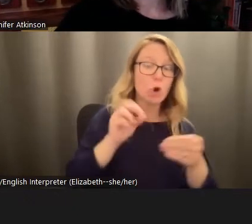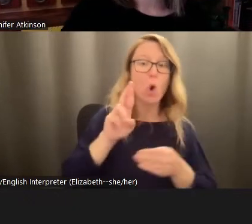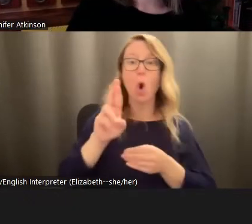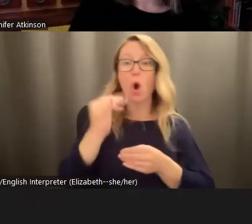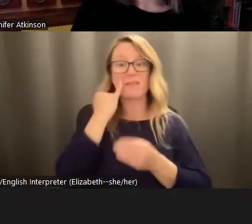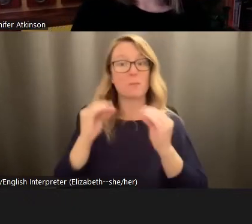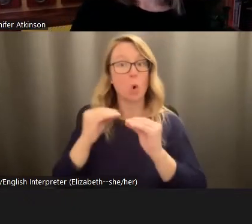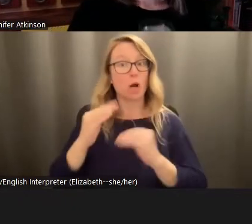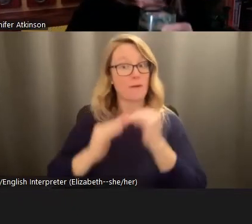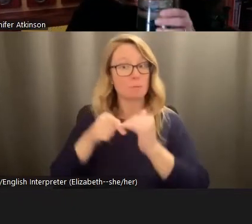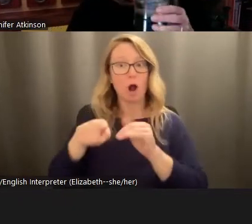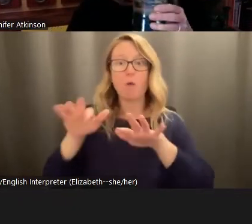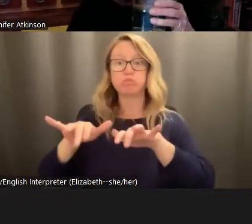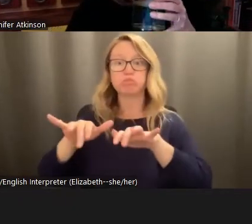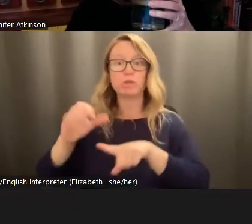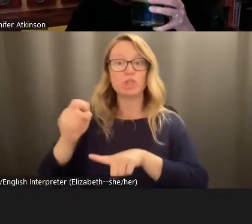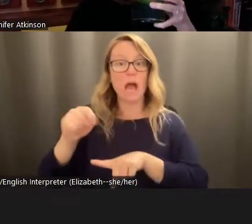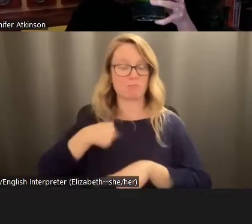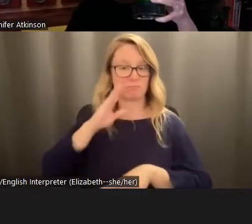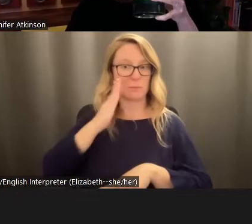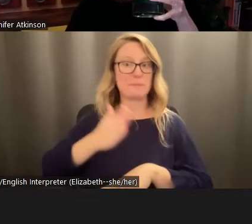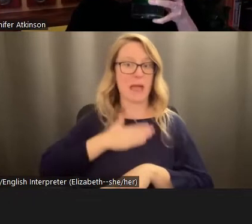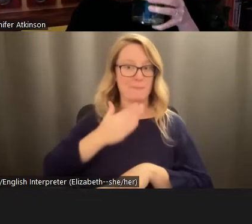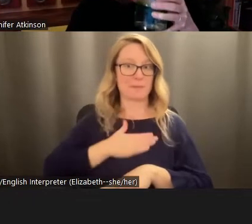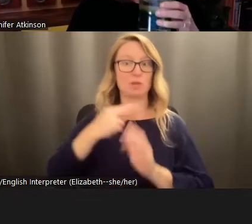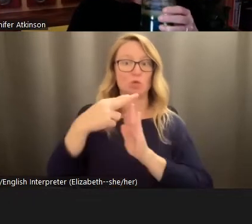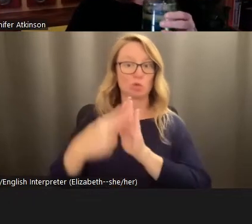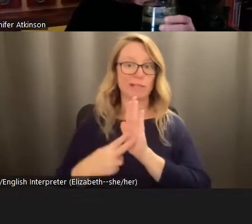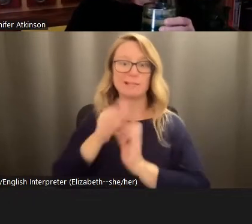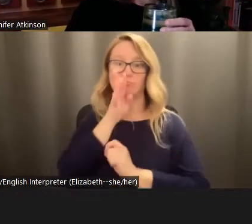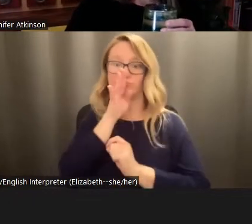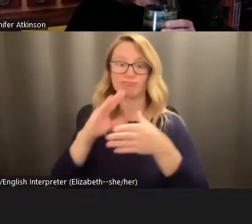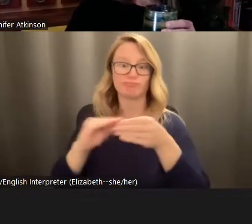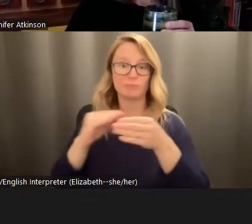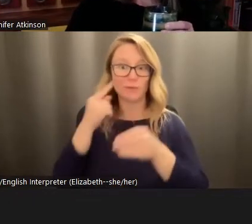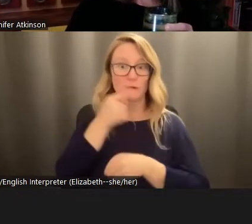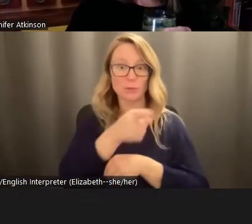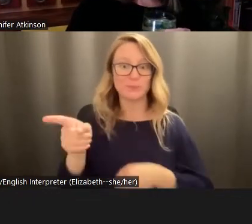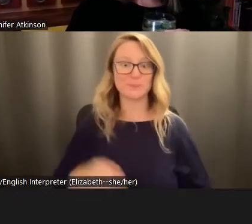into the chat. And I will be happy to read it out for you. And, of course.